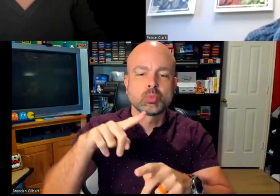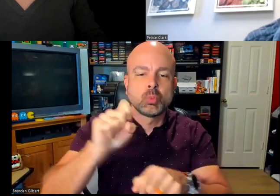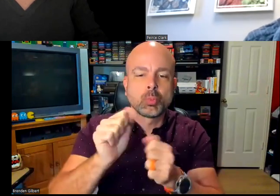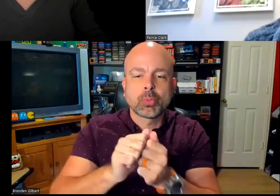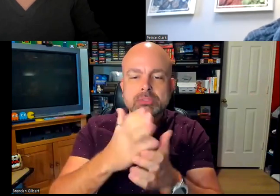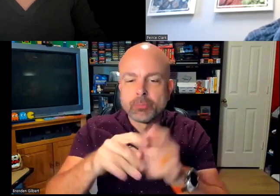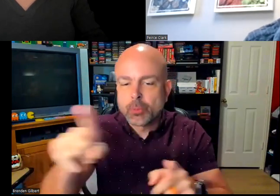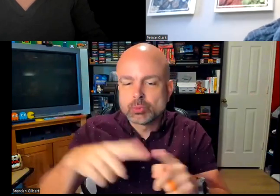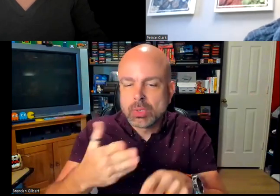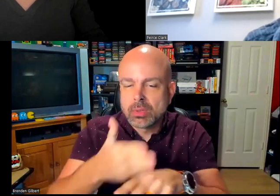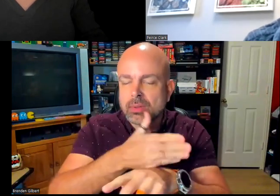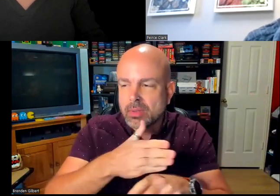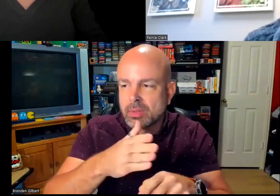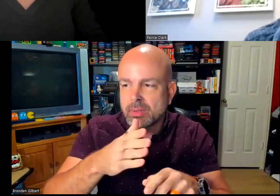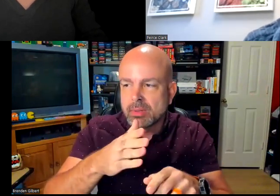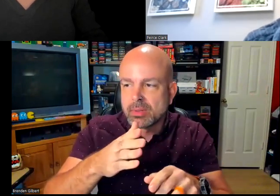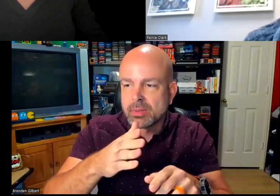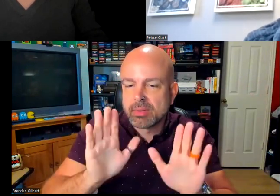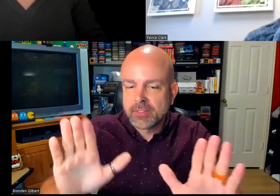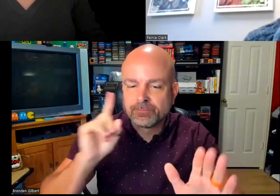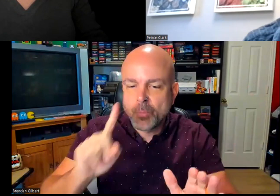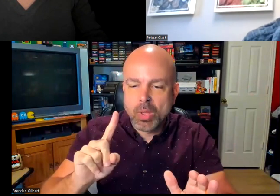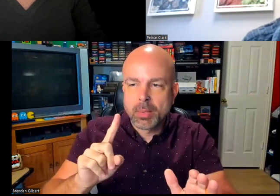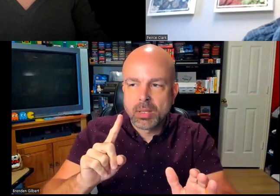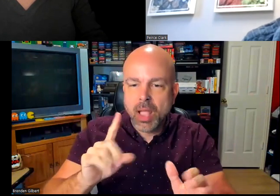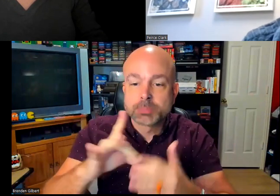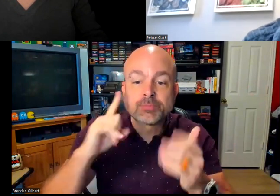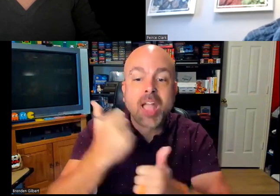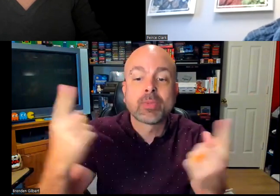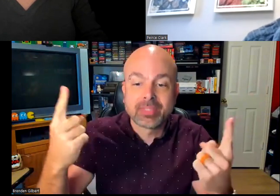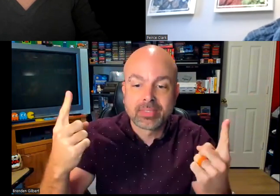a discussion at any point. I really know that we have a